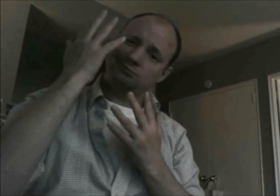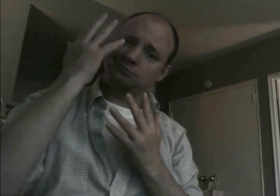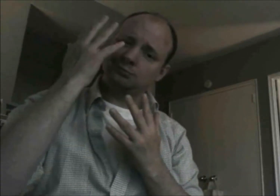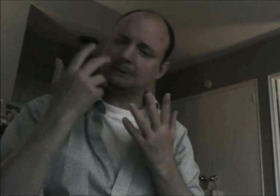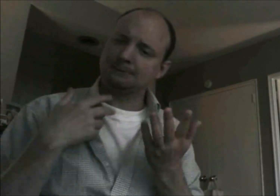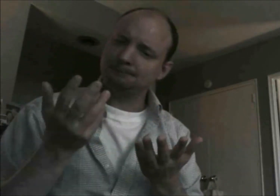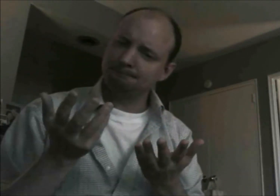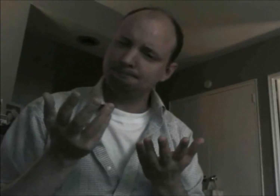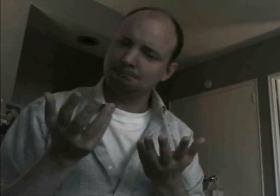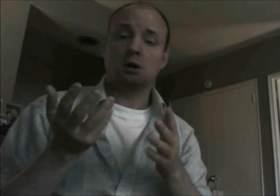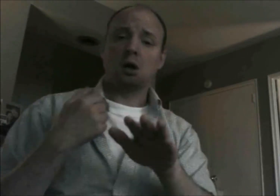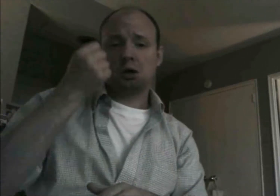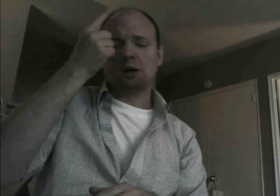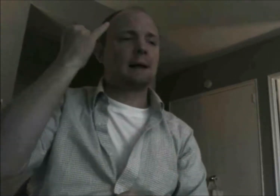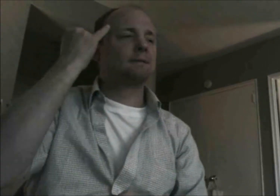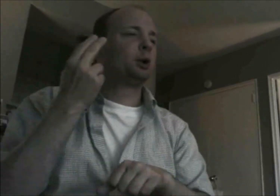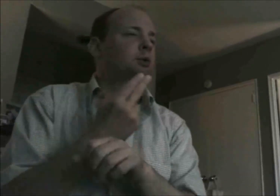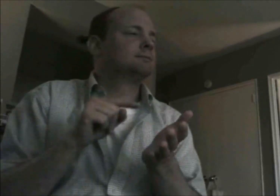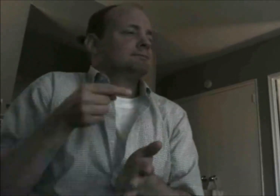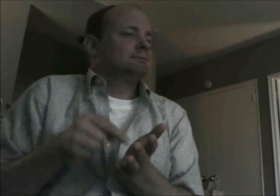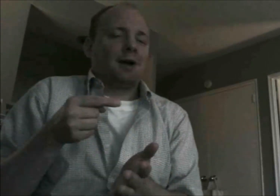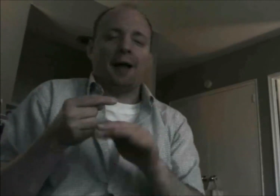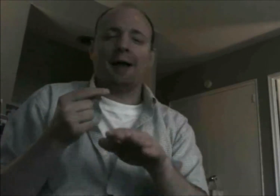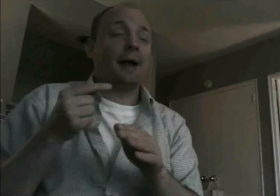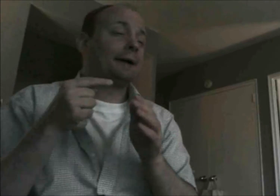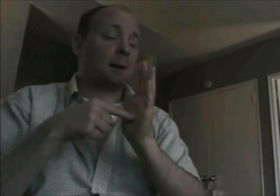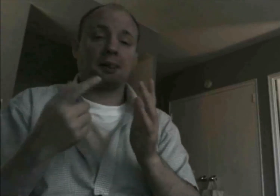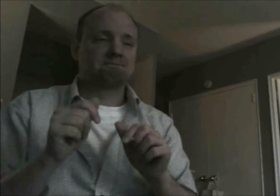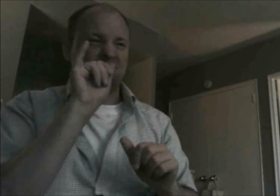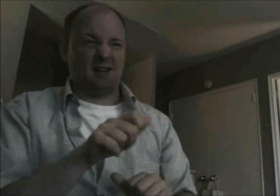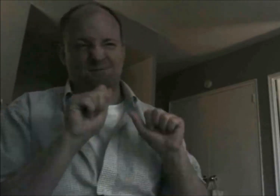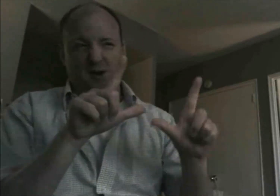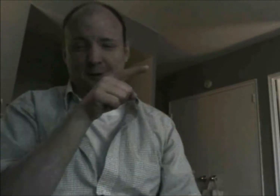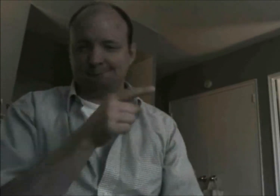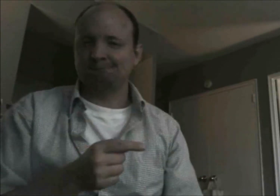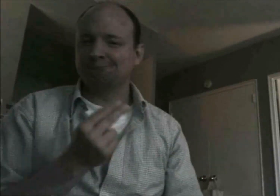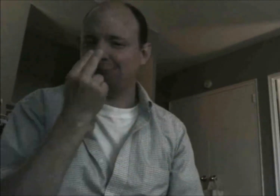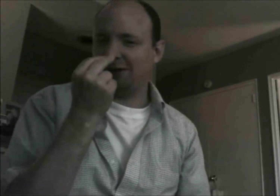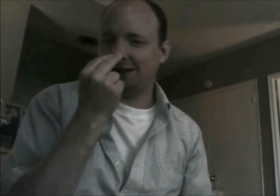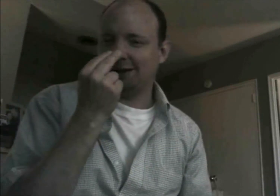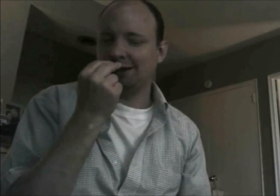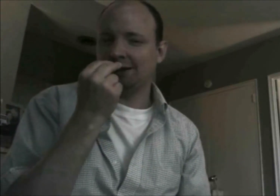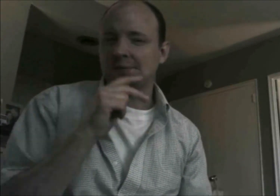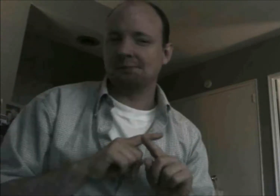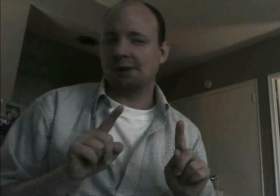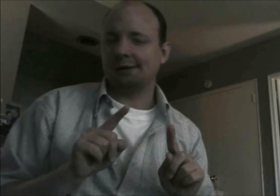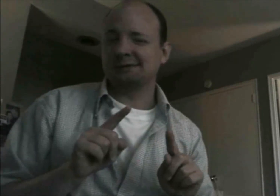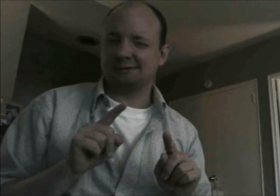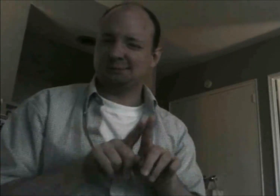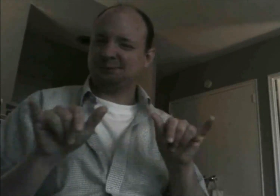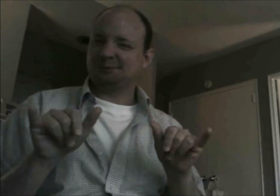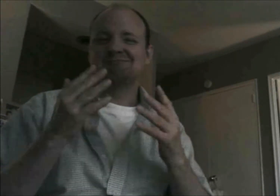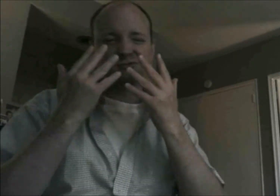My understanding 'SAD' using both 5-handshape downward movement from eyes to bottom chin area. I do know some would use 'SAD' as for opposite ways for a specific reason such as 'happy-sad' in scarcastic way.